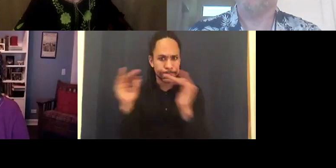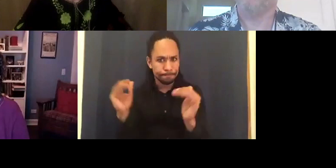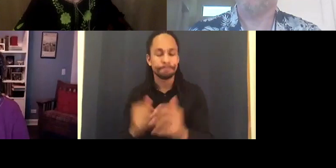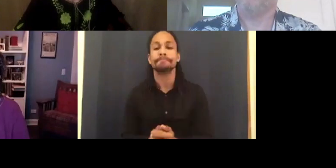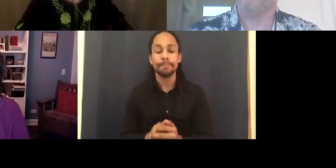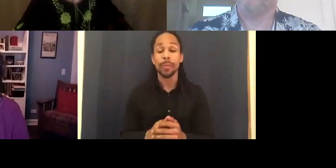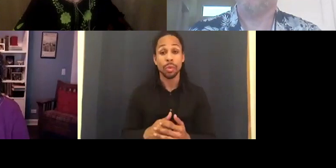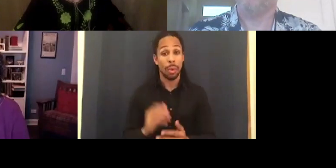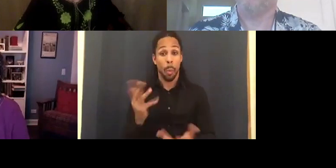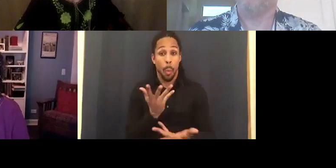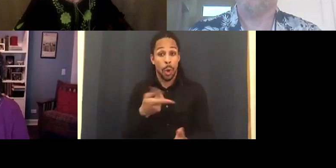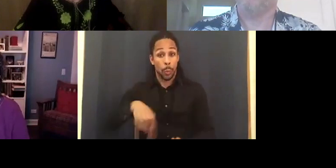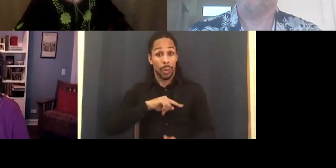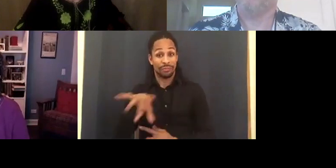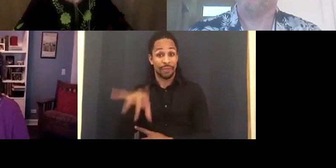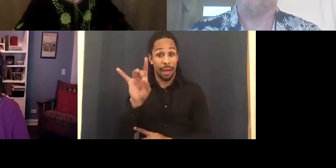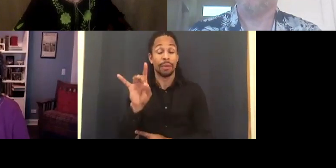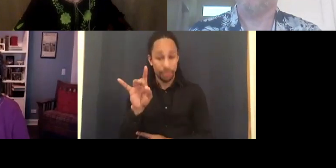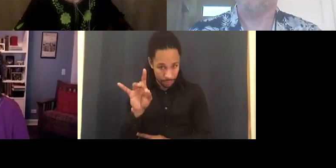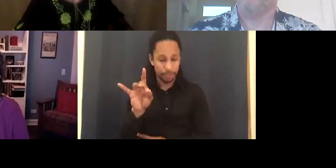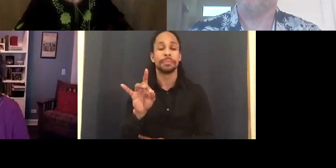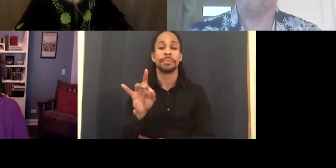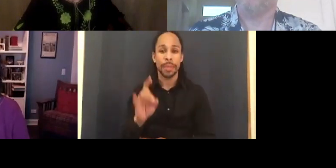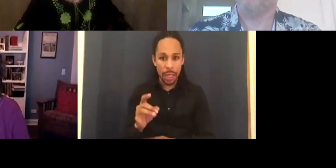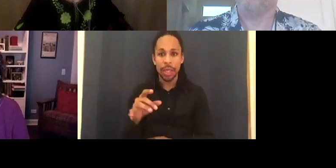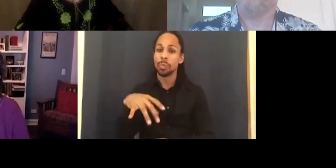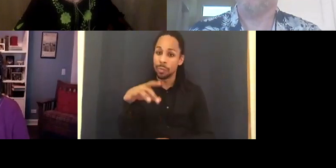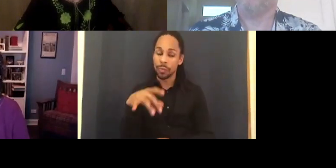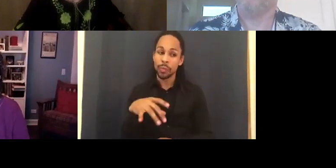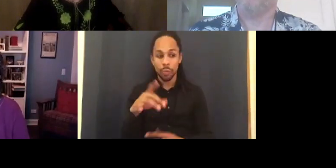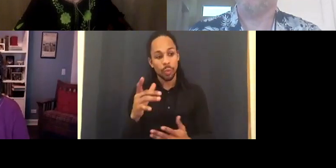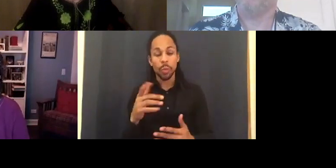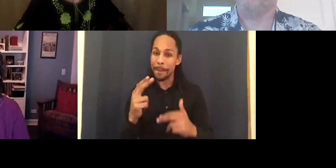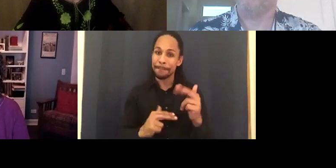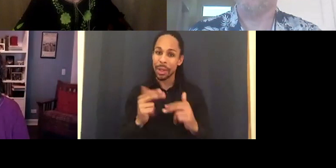all, they were building audience in the process and learning what questions people had, and